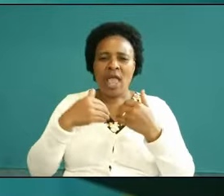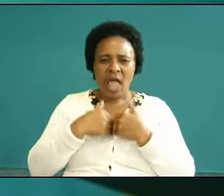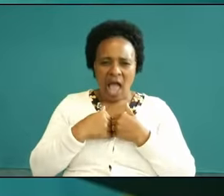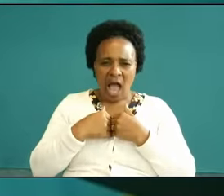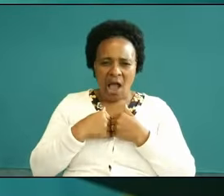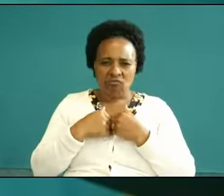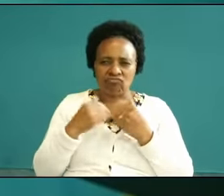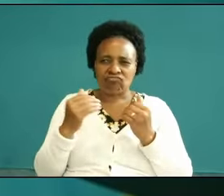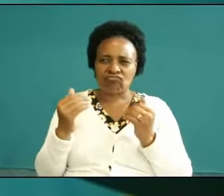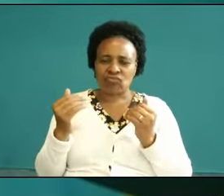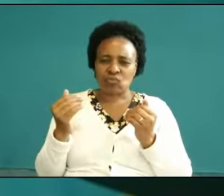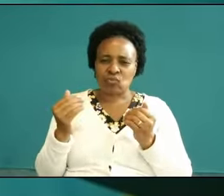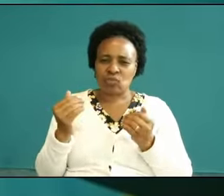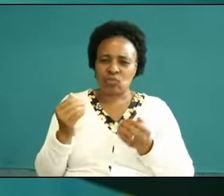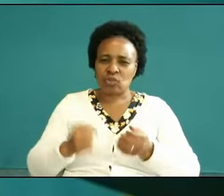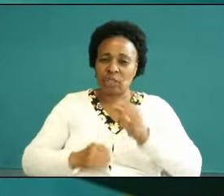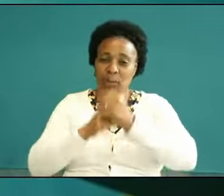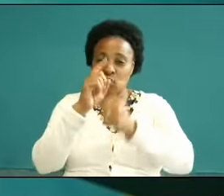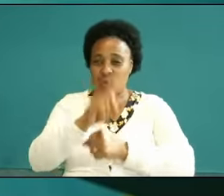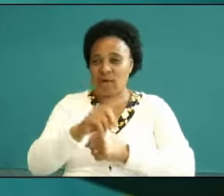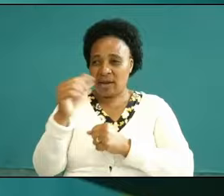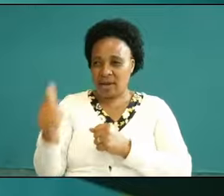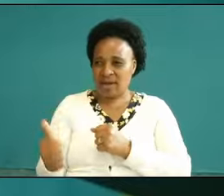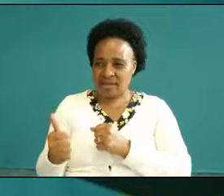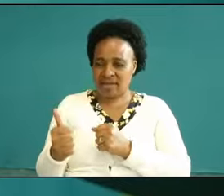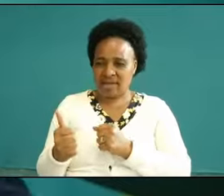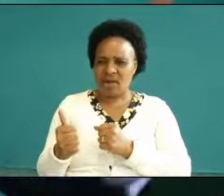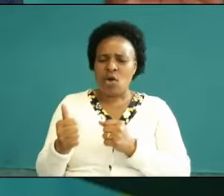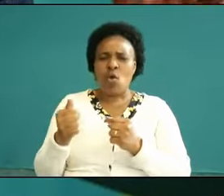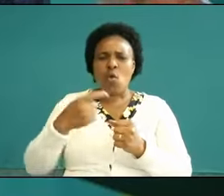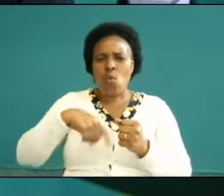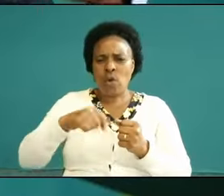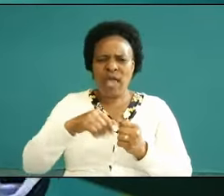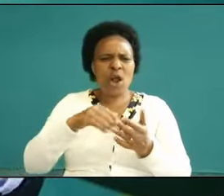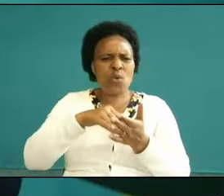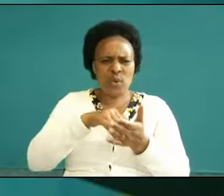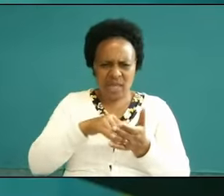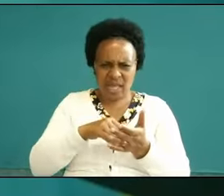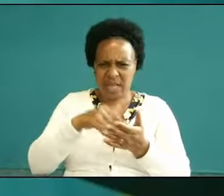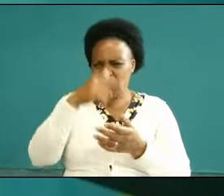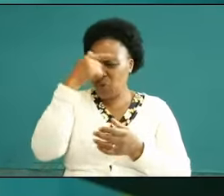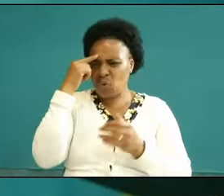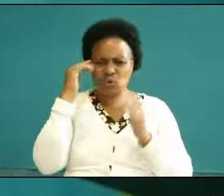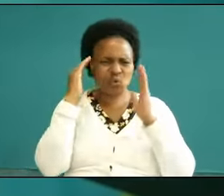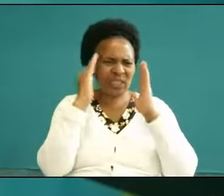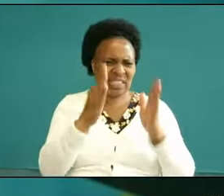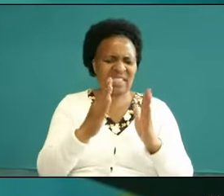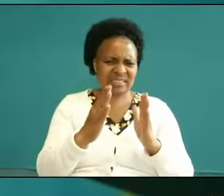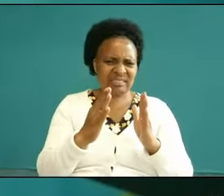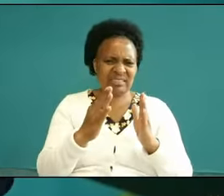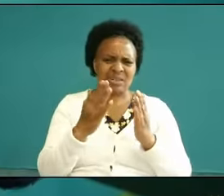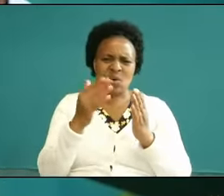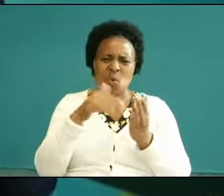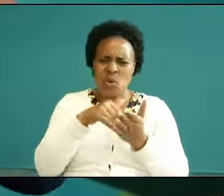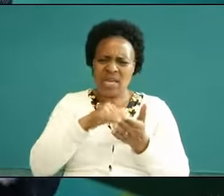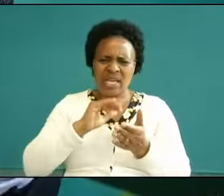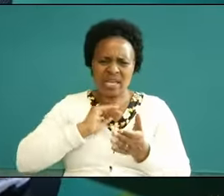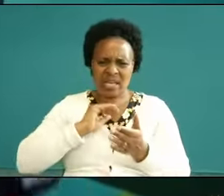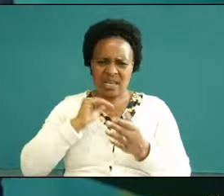the city but times we look so weak because we so much depend on our strength because we think we